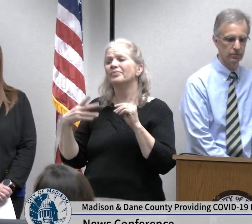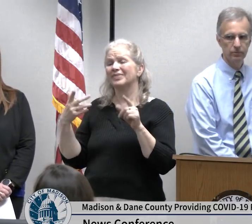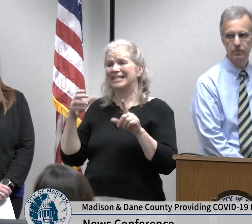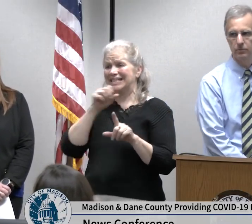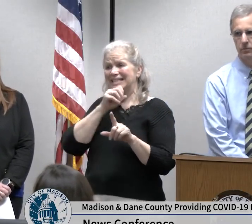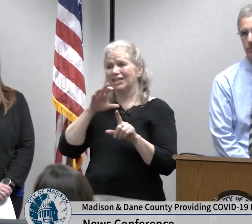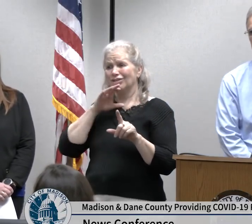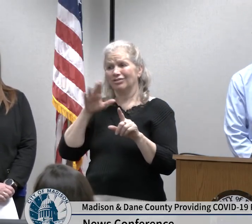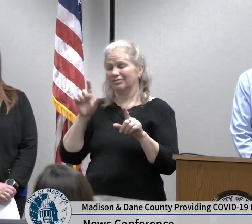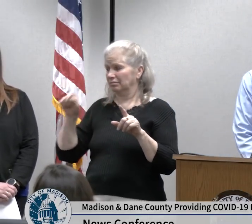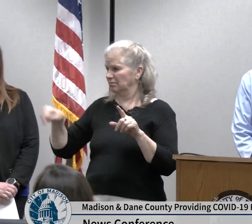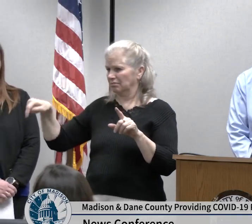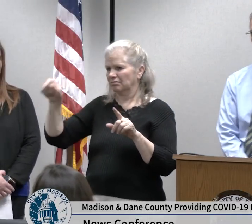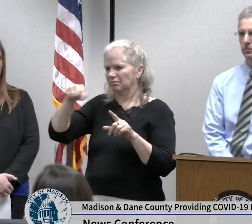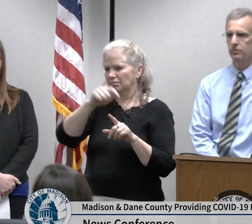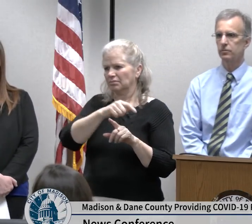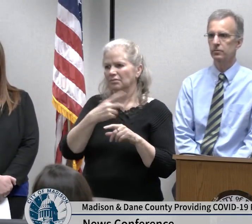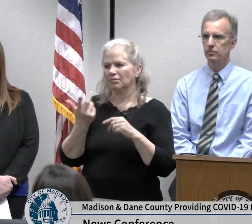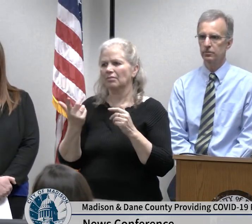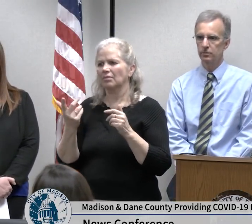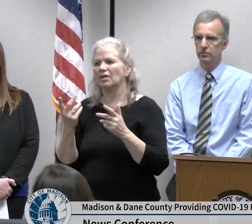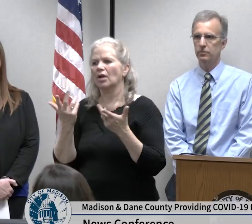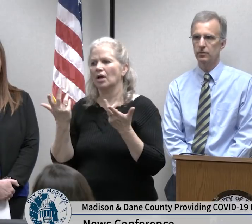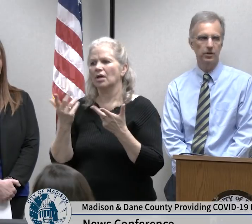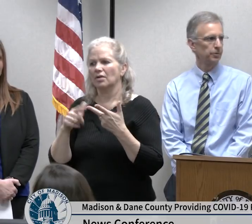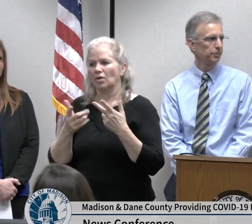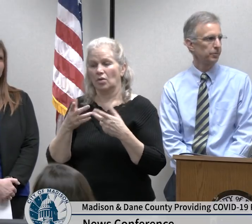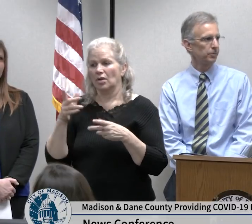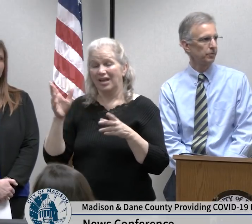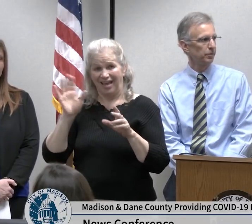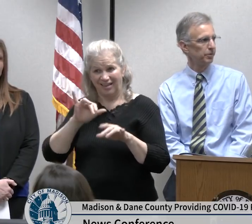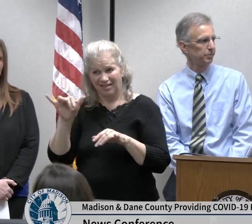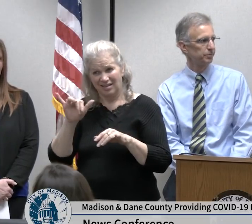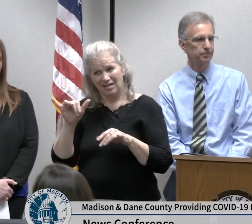clinics that are set to serve as polling places in less than a month many of the